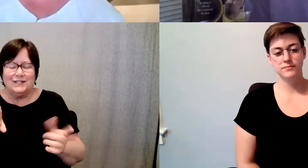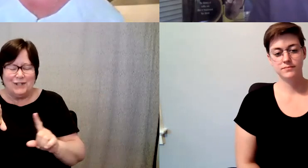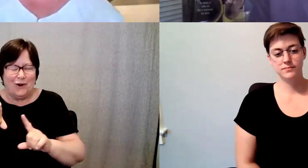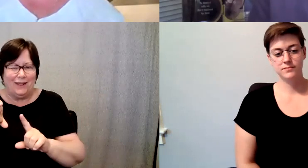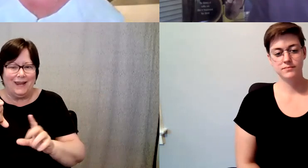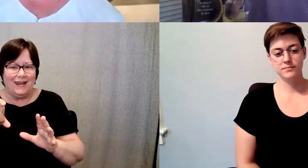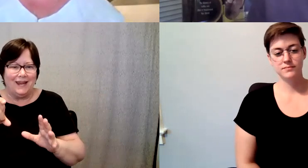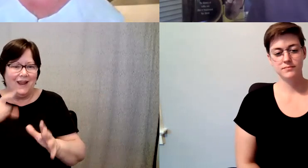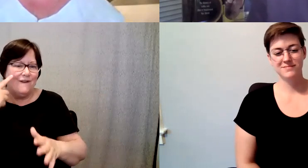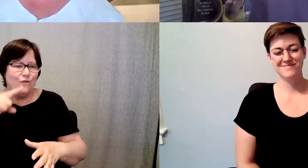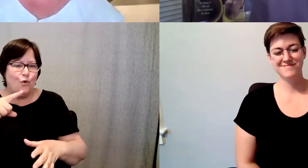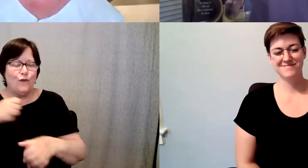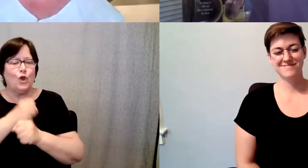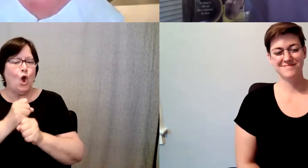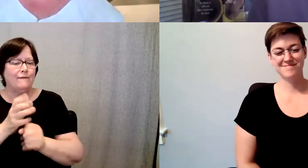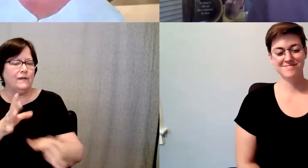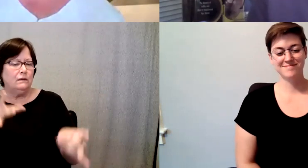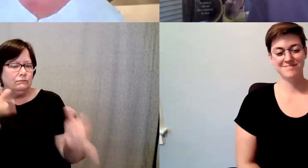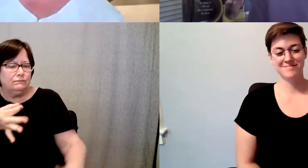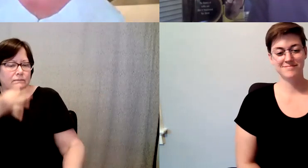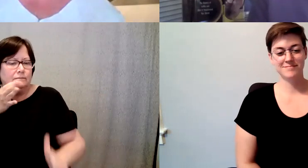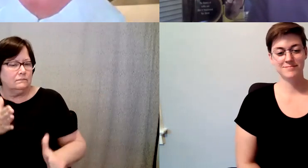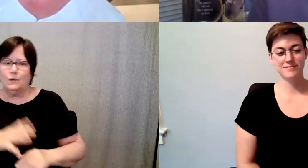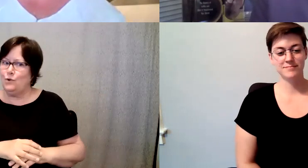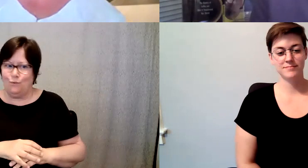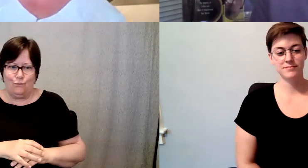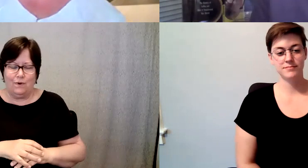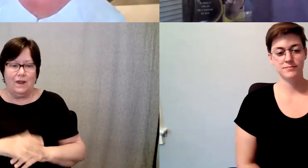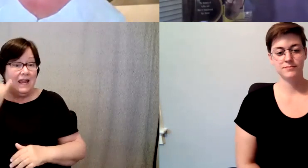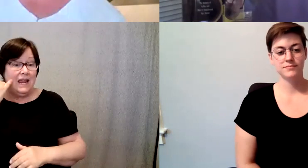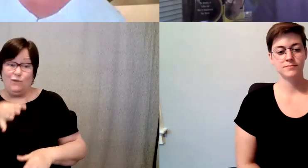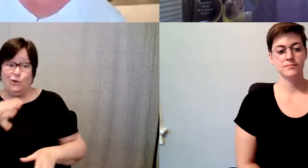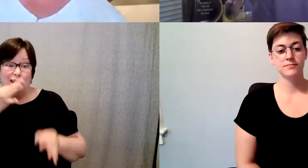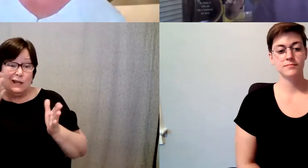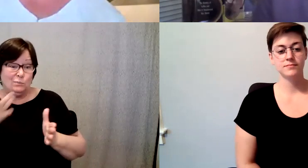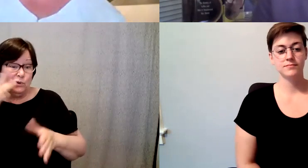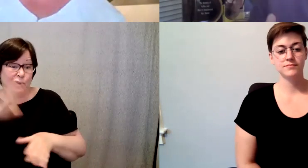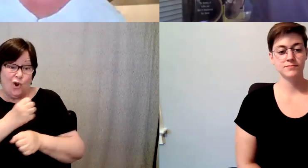for the coffee aficionados. D. Major Cohen: If if you're a coffee aficionado there's a few things in there, that I would